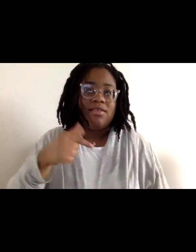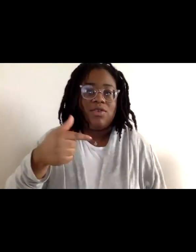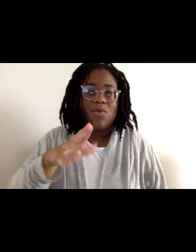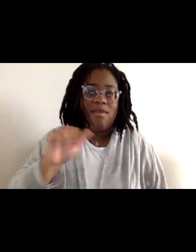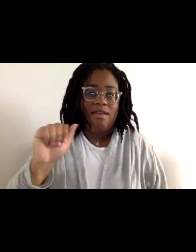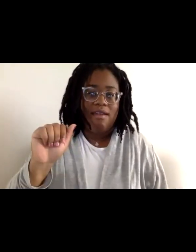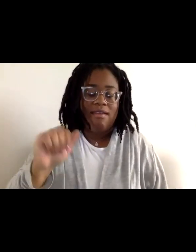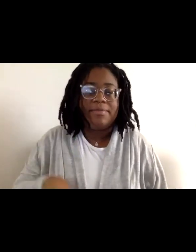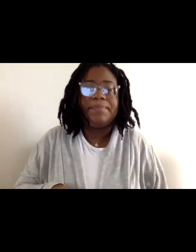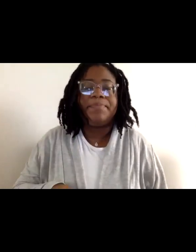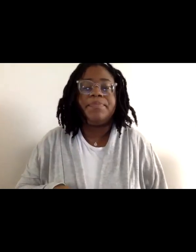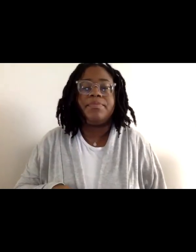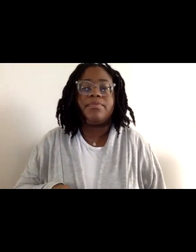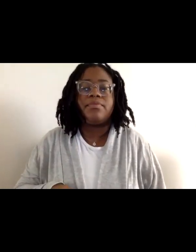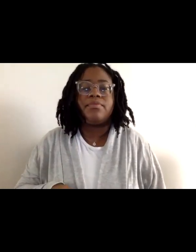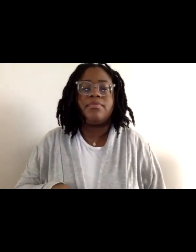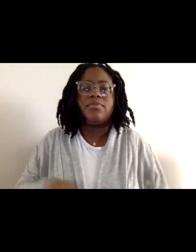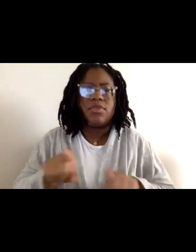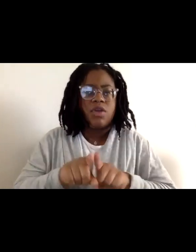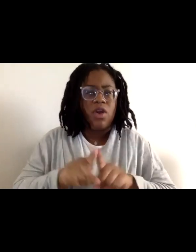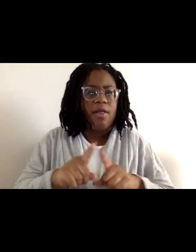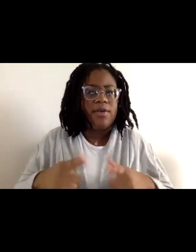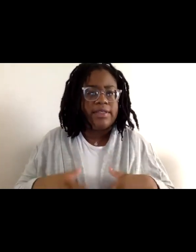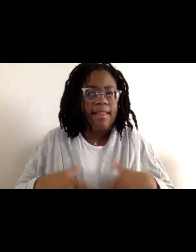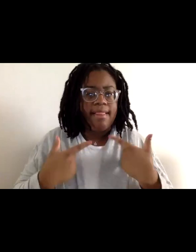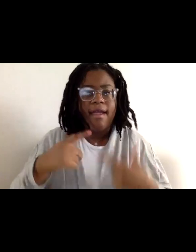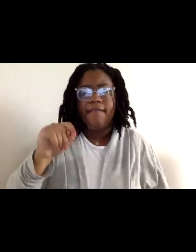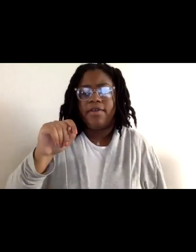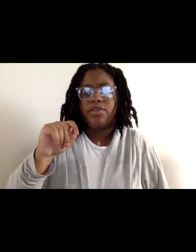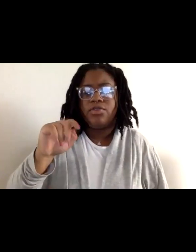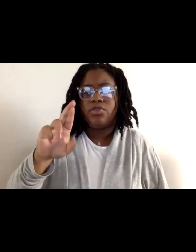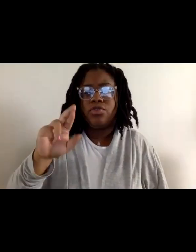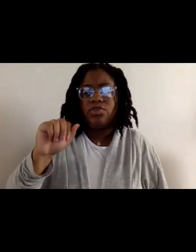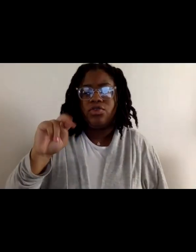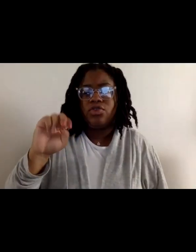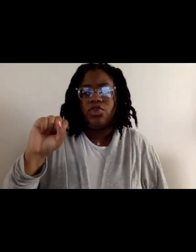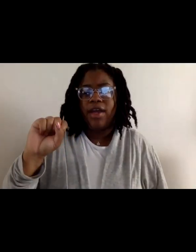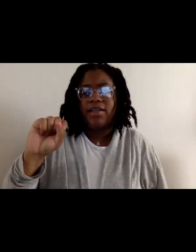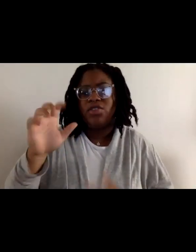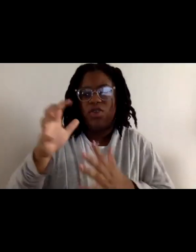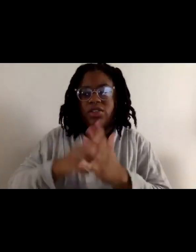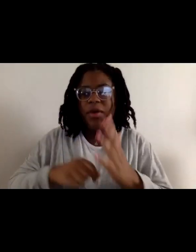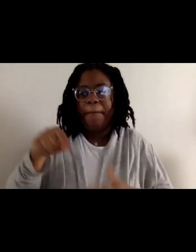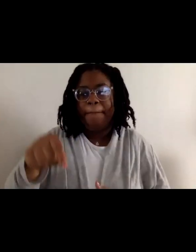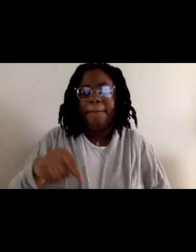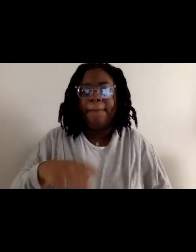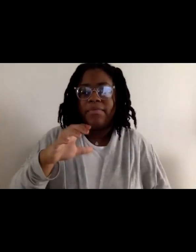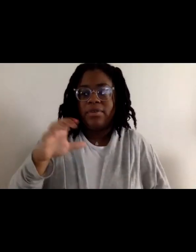There's also a live transcript button down at the bottom. You'll see where it says, "Live transcript." And if you click on that, it'll give you the option,